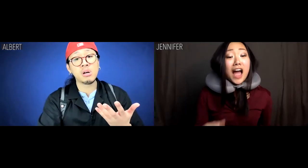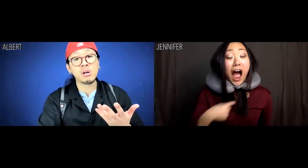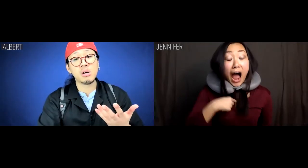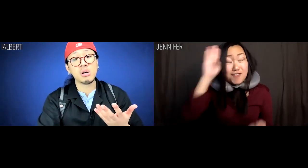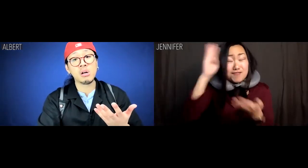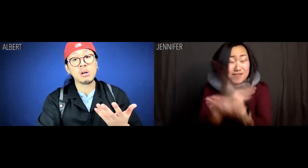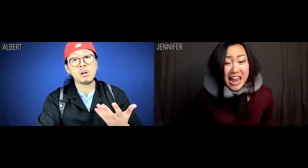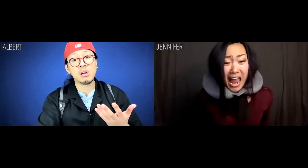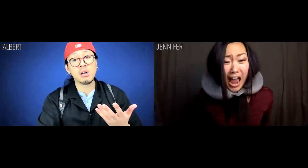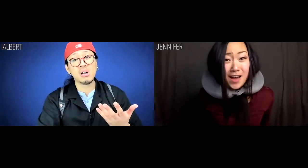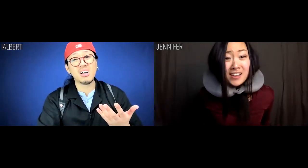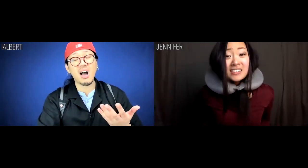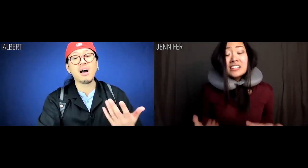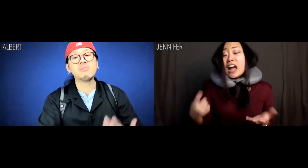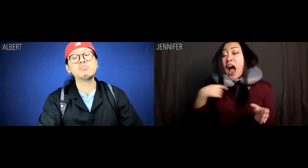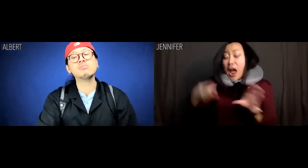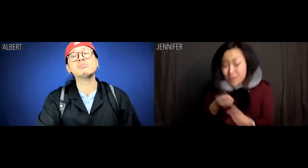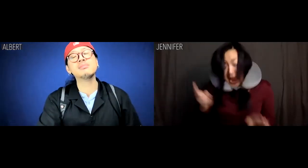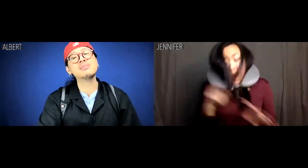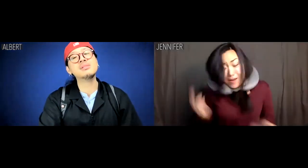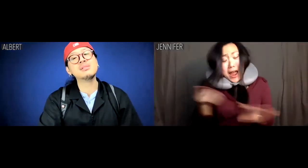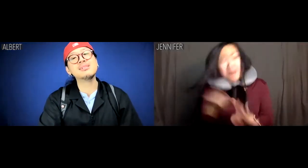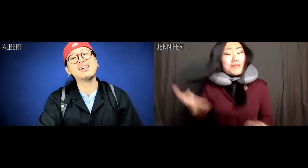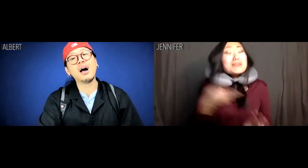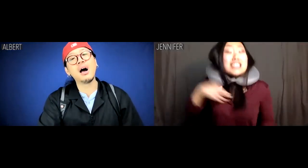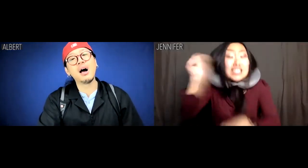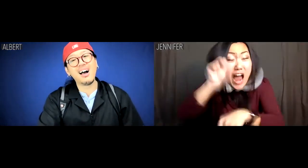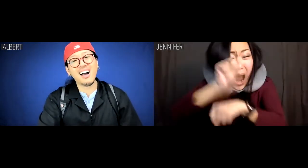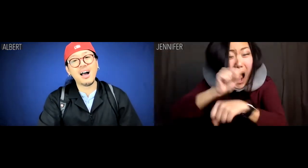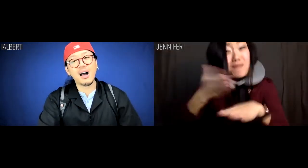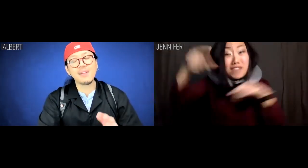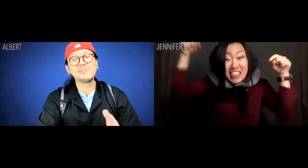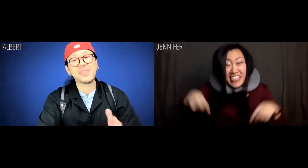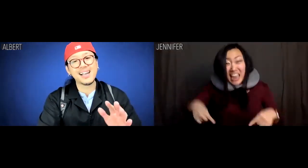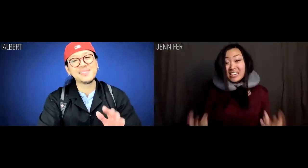Jennifer: I'm freaking out. I quit I quit I quit I quit my job over this.